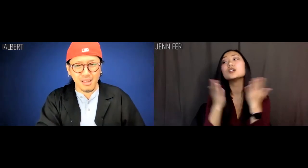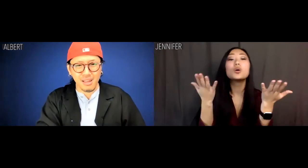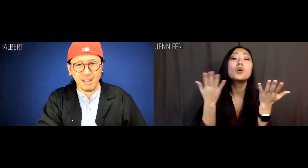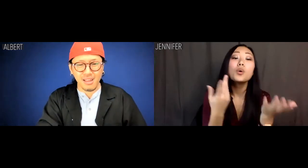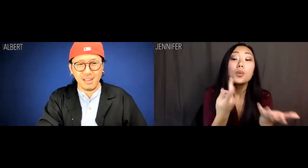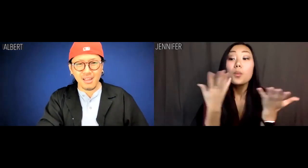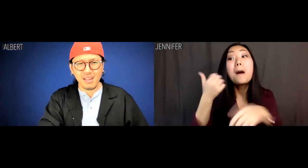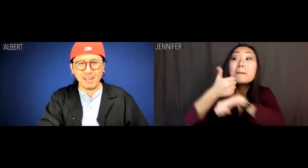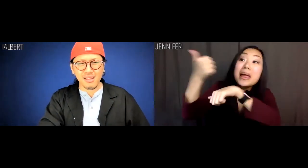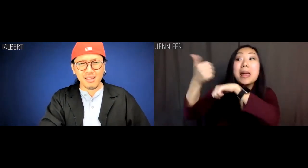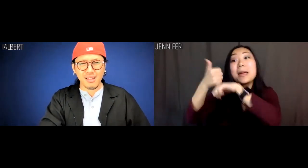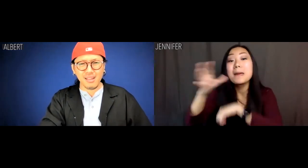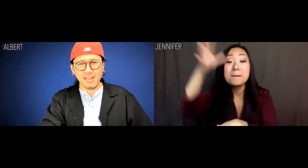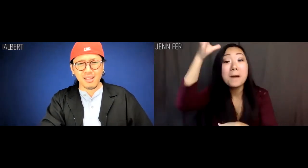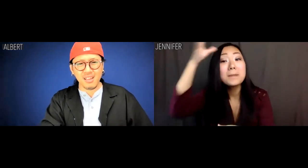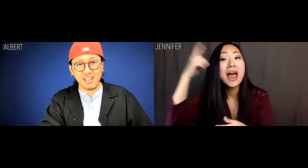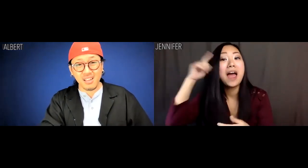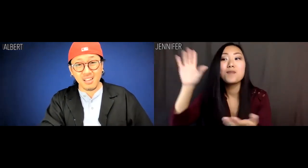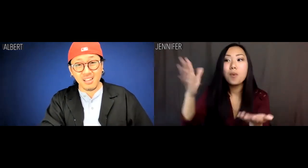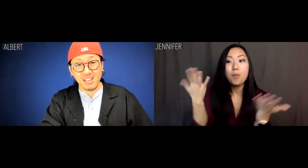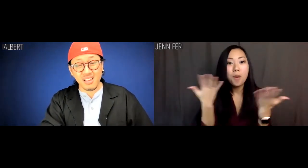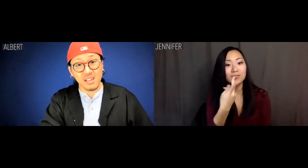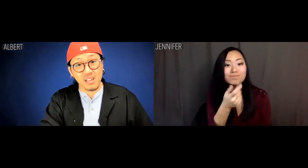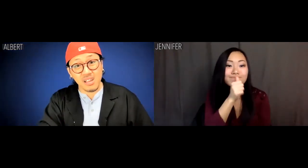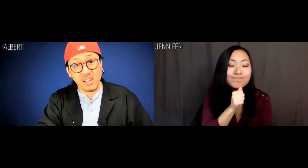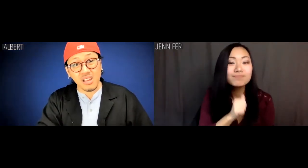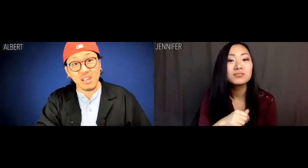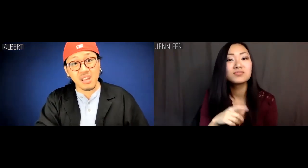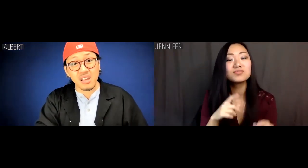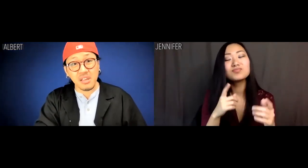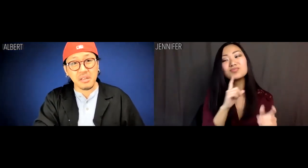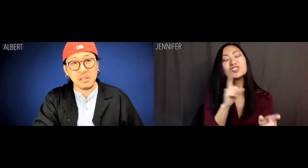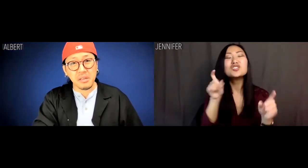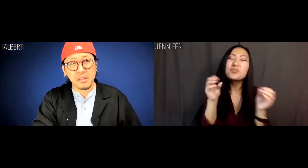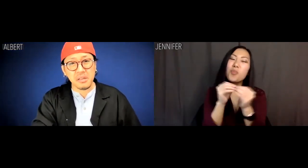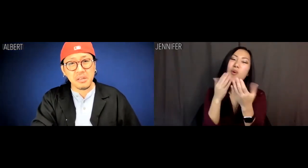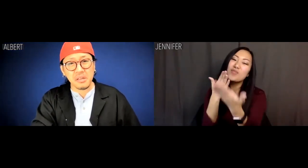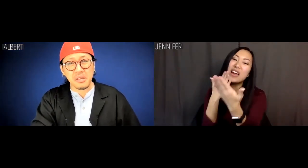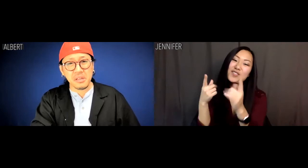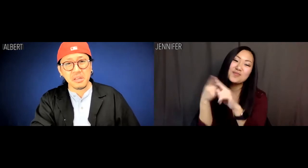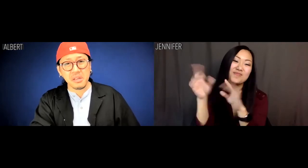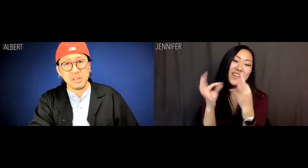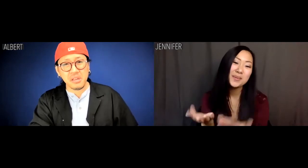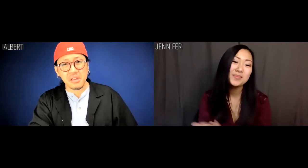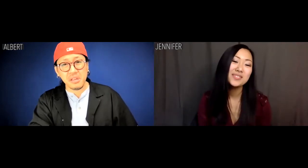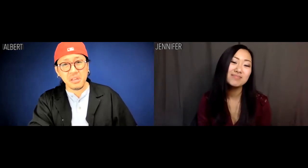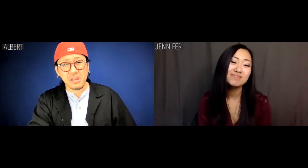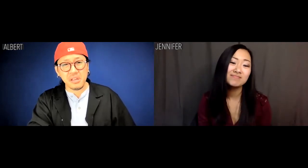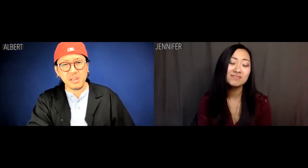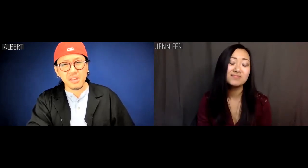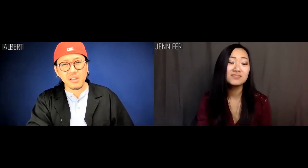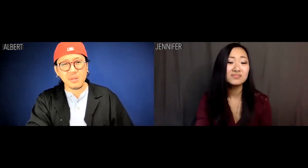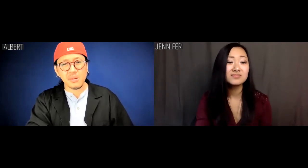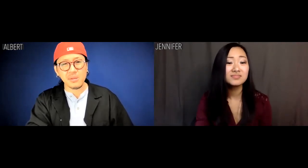Jennifer: Albert, as much as we want to blame mom and dad for all that they put us through, maybe we should be more grateful to family.